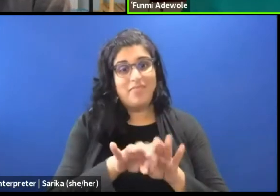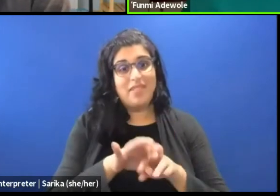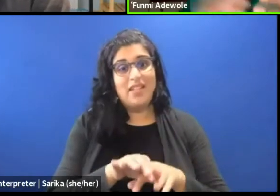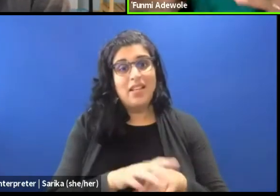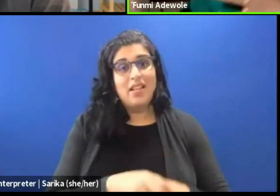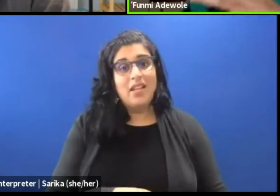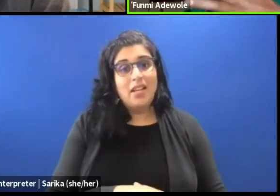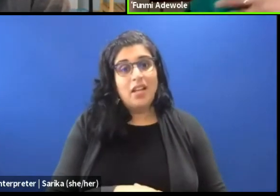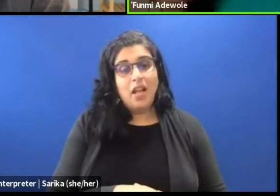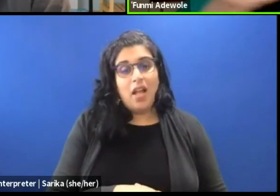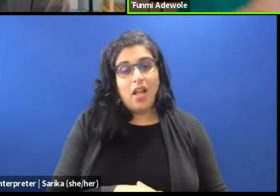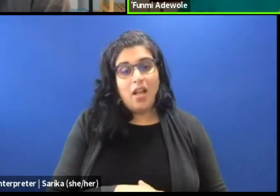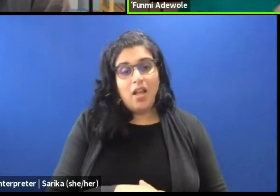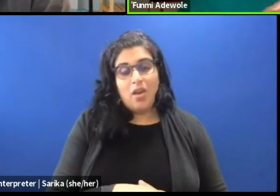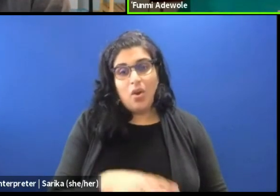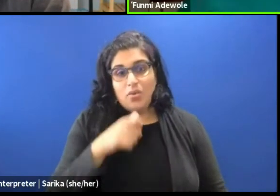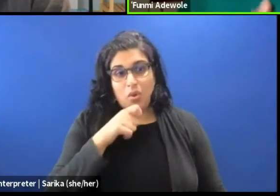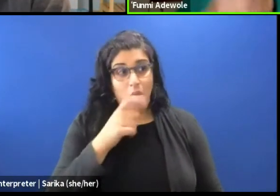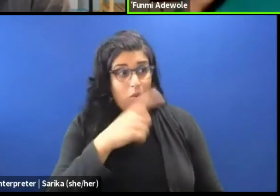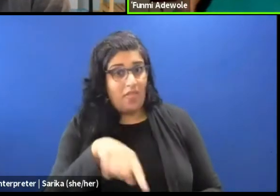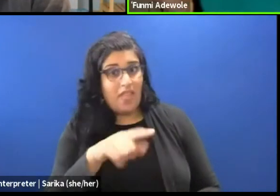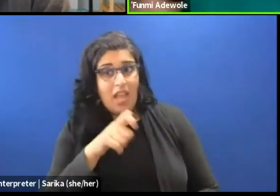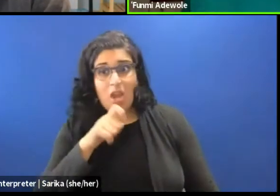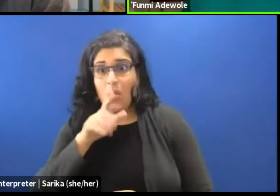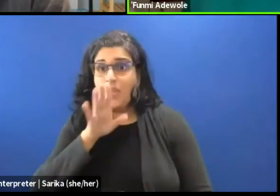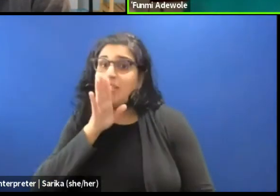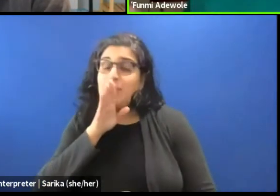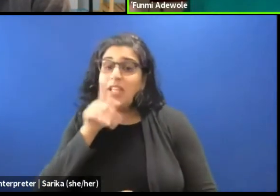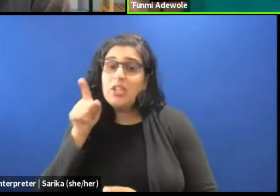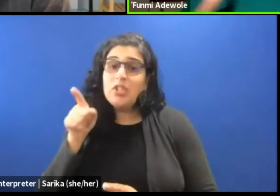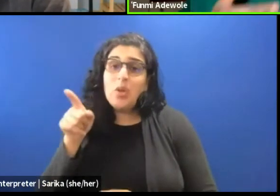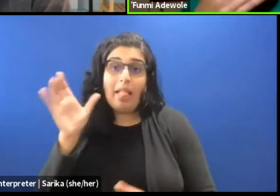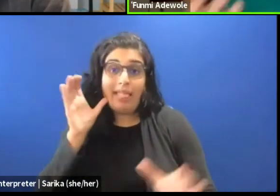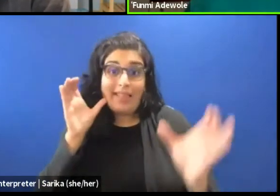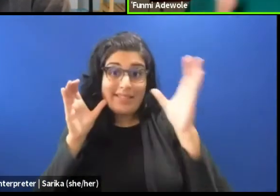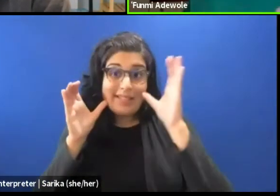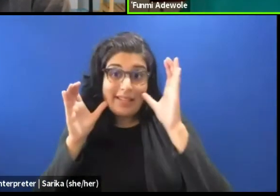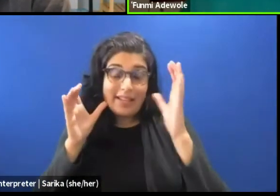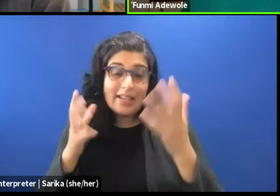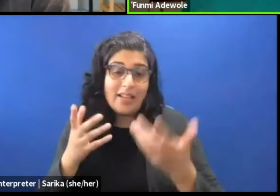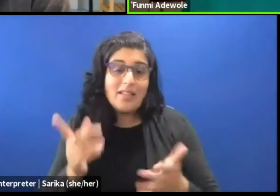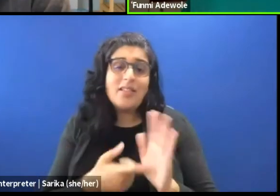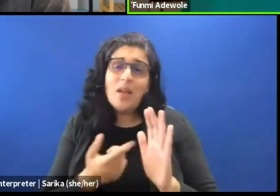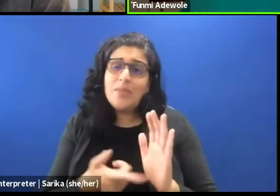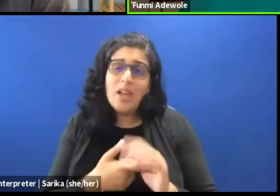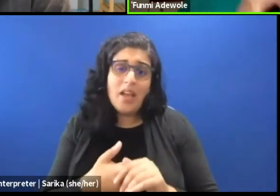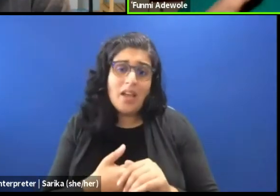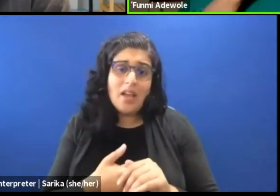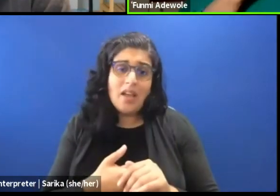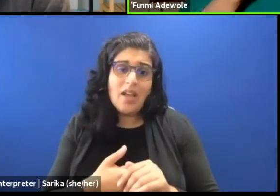So who are they, who are they speaking to? Listening, because sometimes what they say,